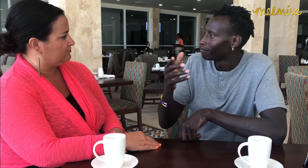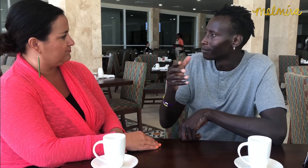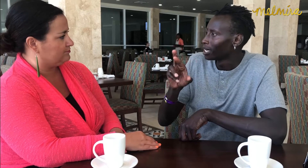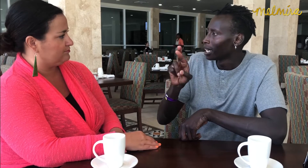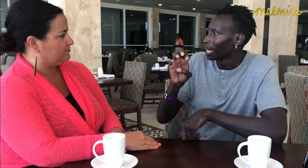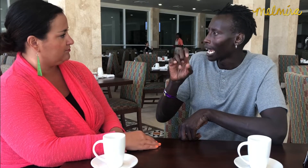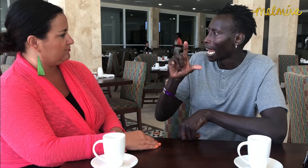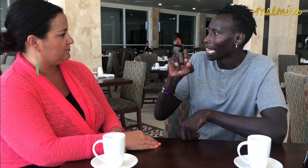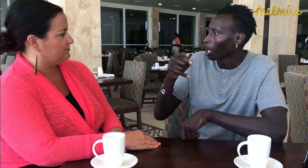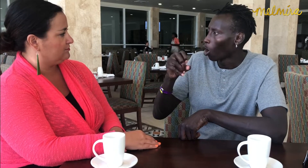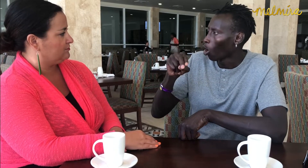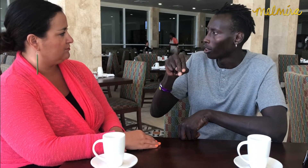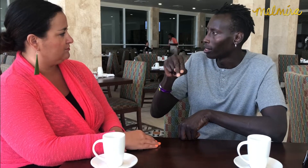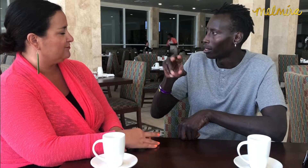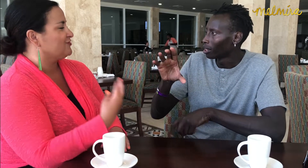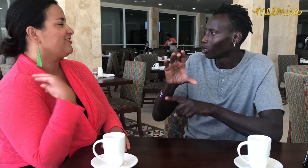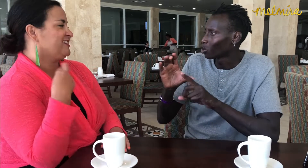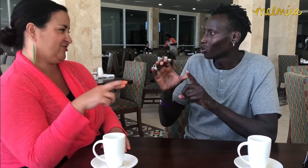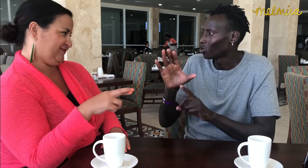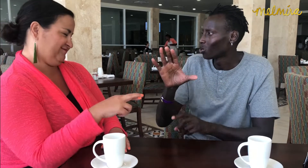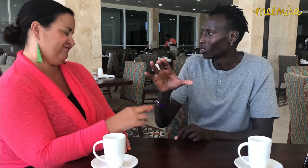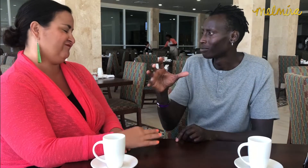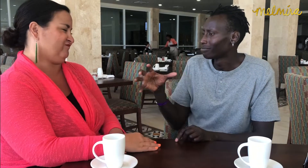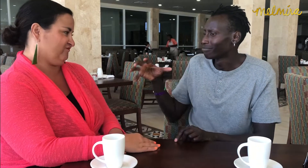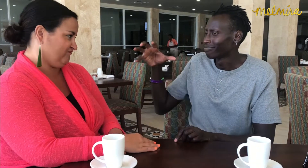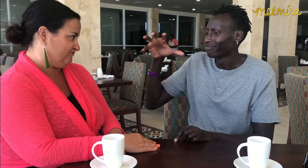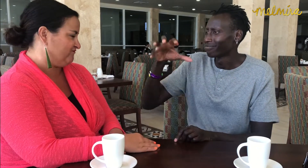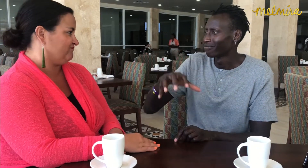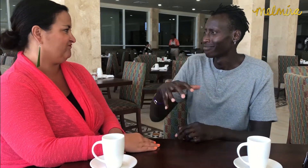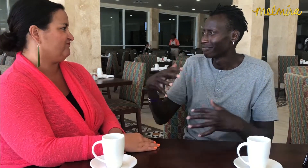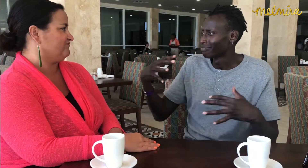religion where it leads to conflicts.